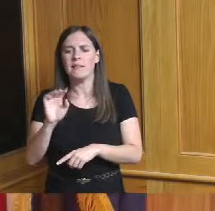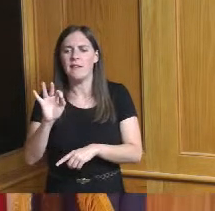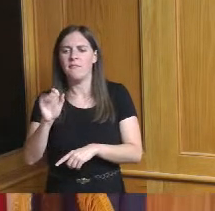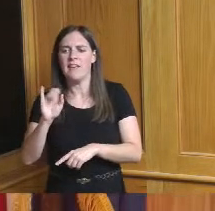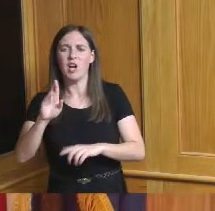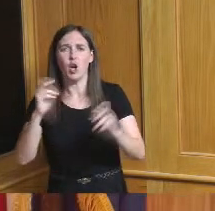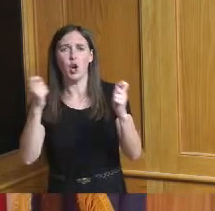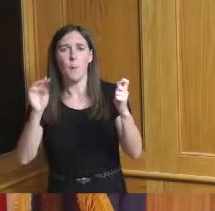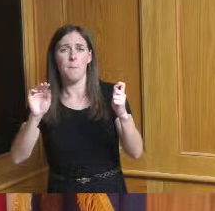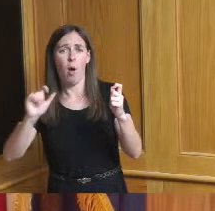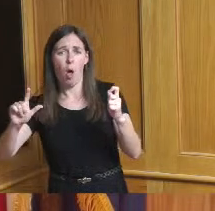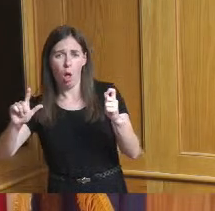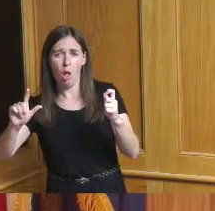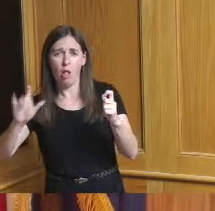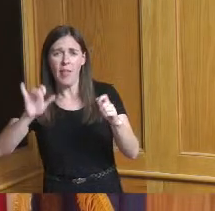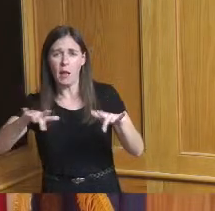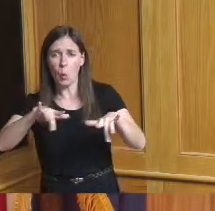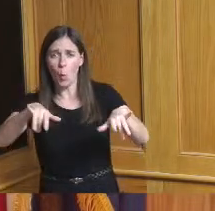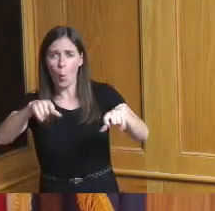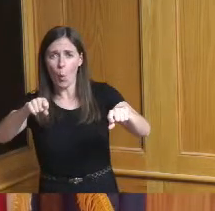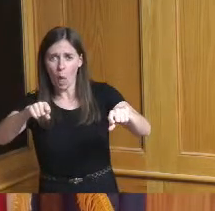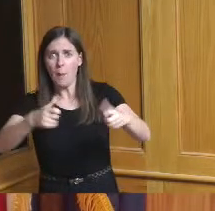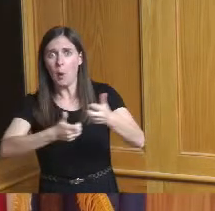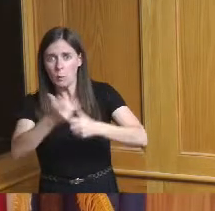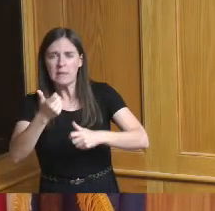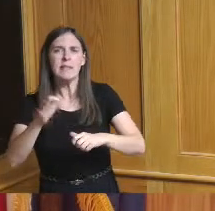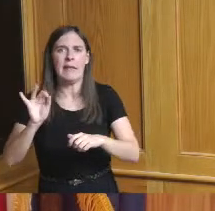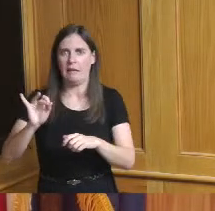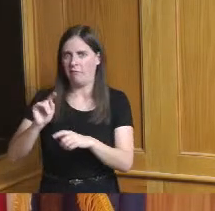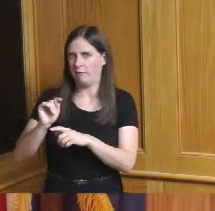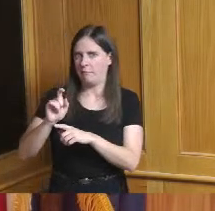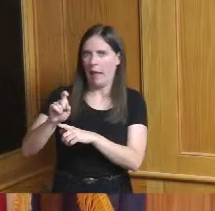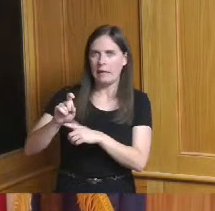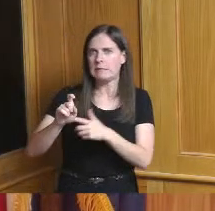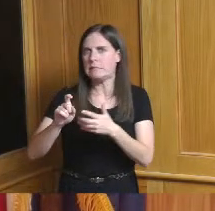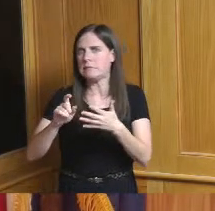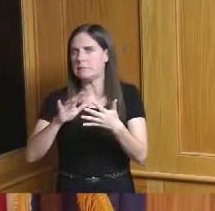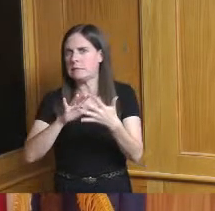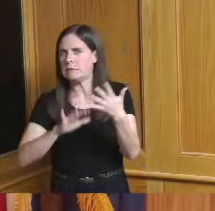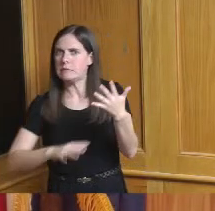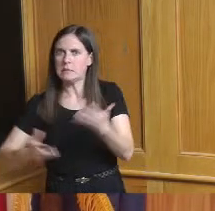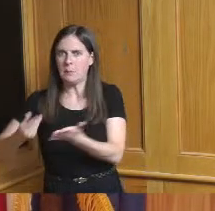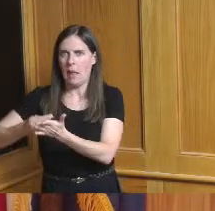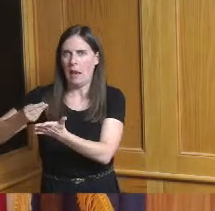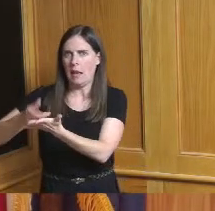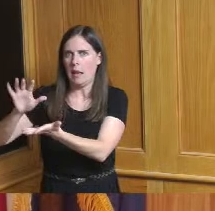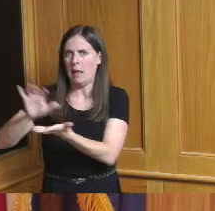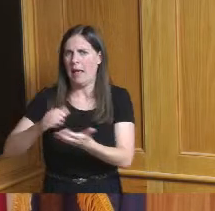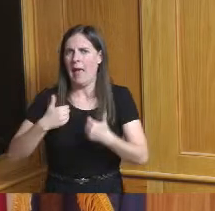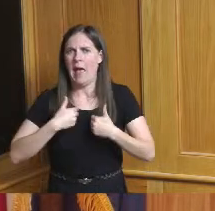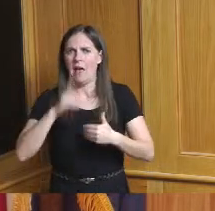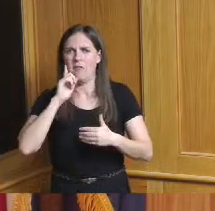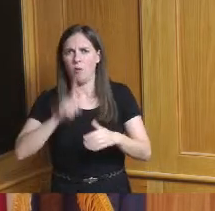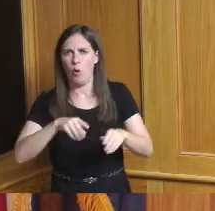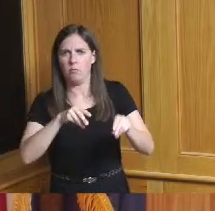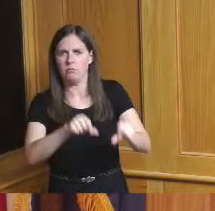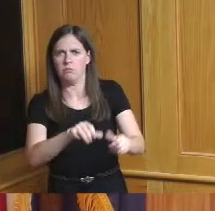potentially if there's any taxes behind or anything like that because you know obviously